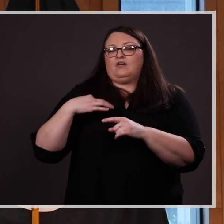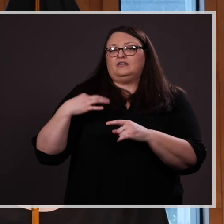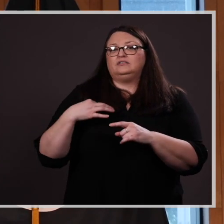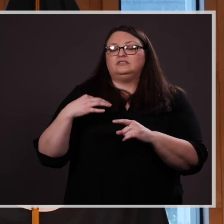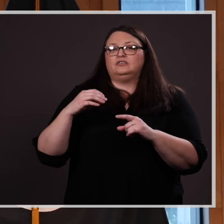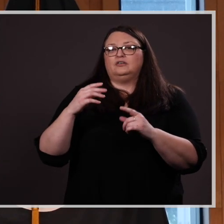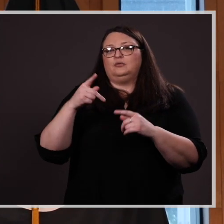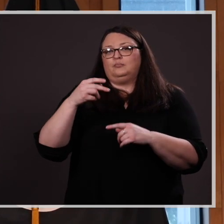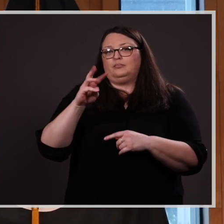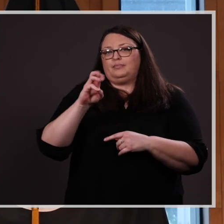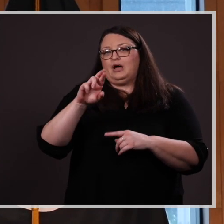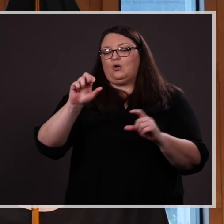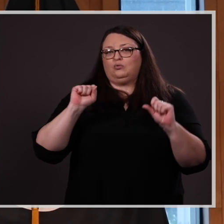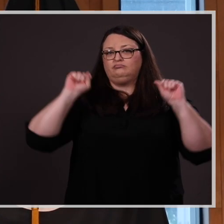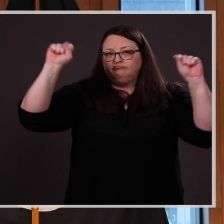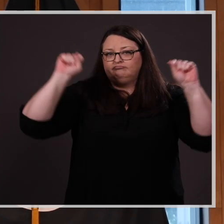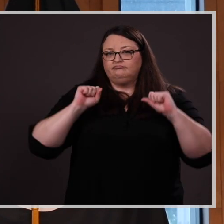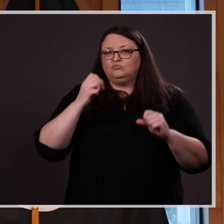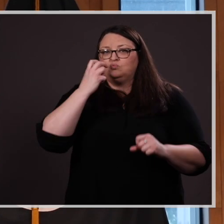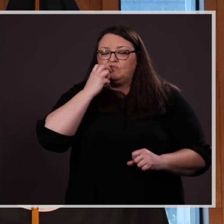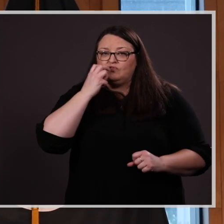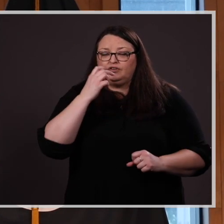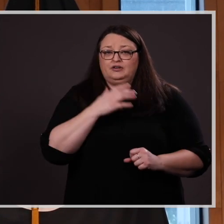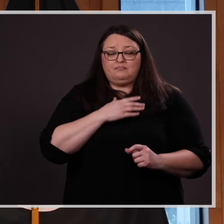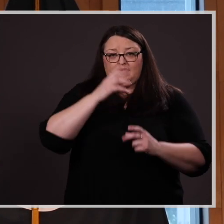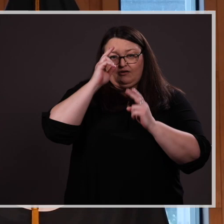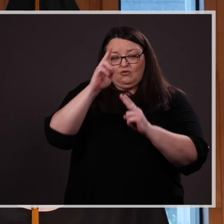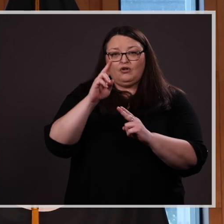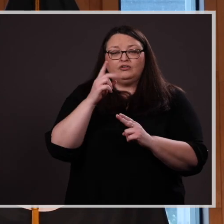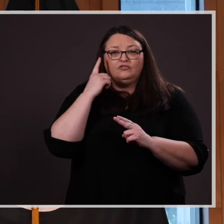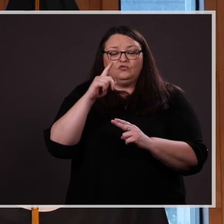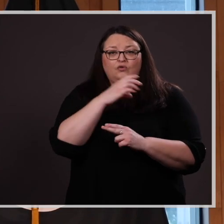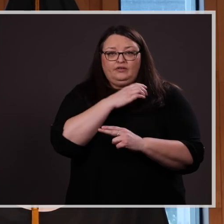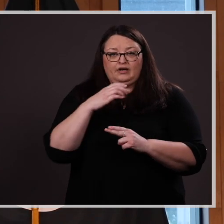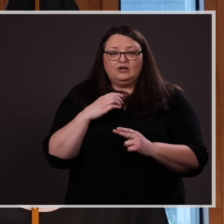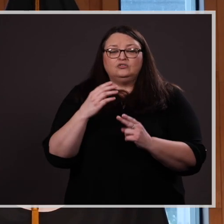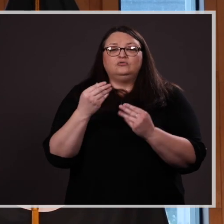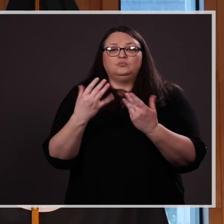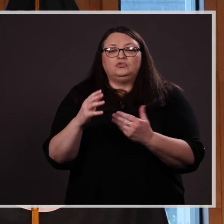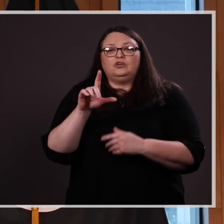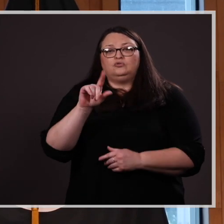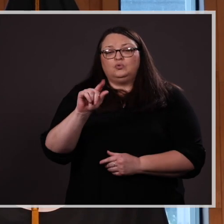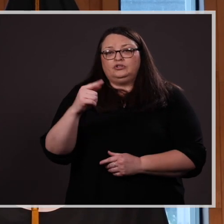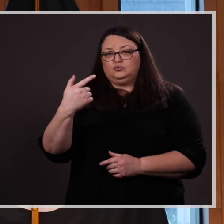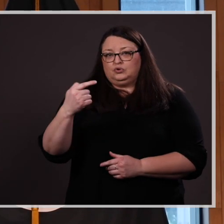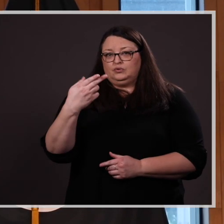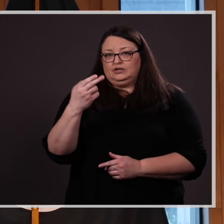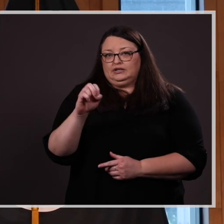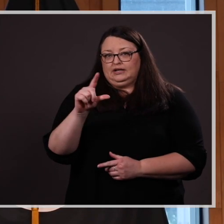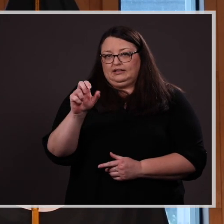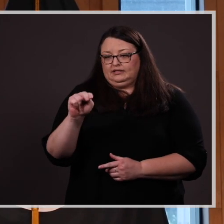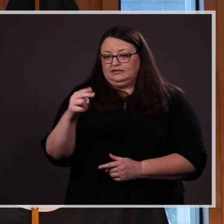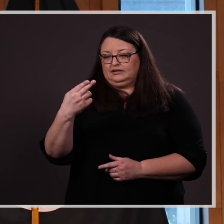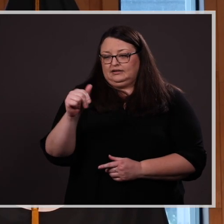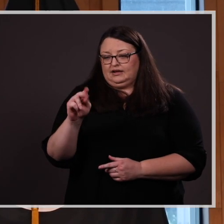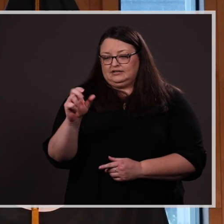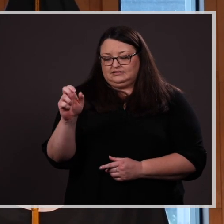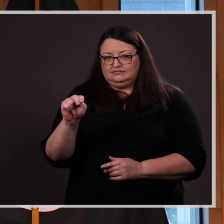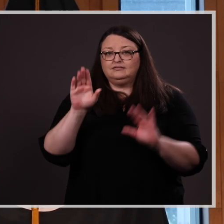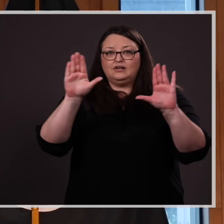It is my honor to present this 2021 Helen Hanson Outstanding Graduate Student Award